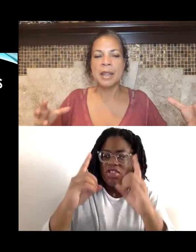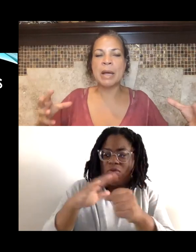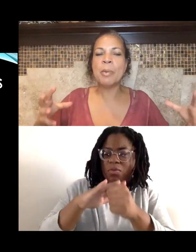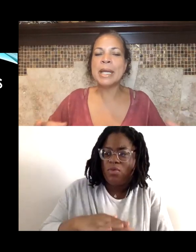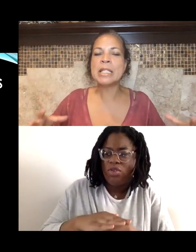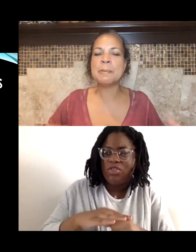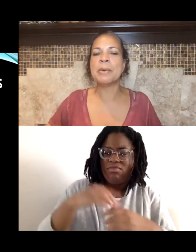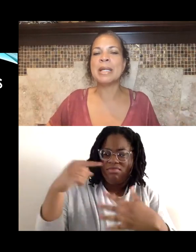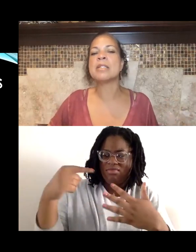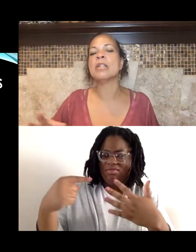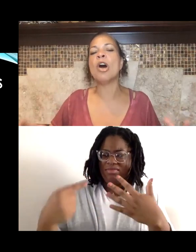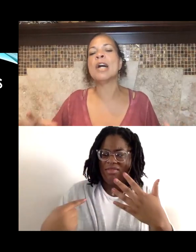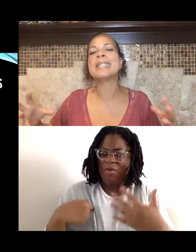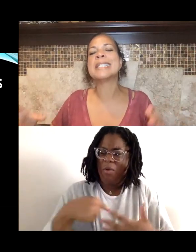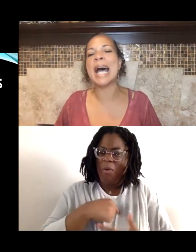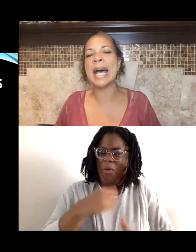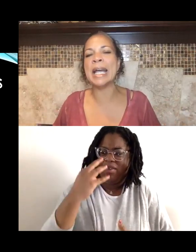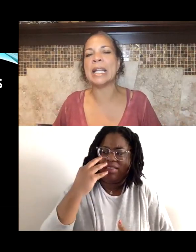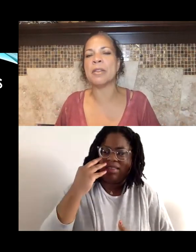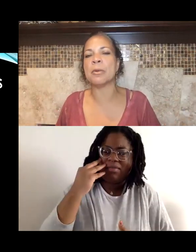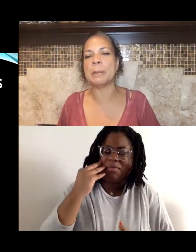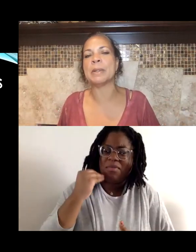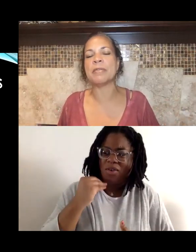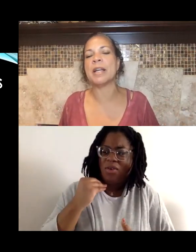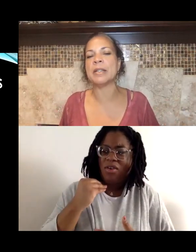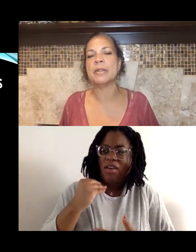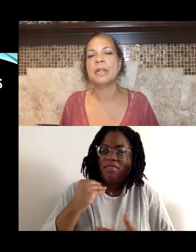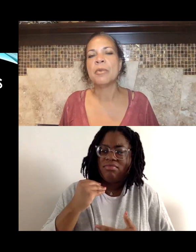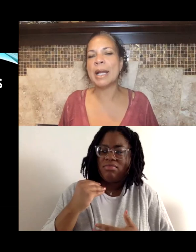that we experience alongside other people of color, right.